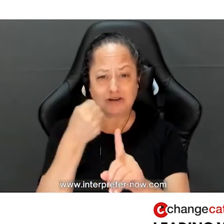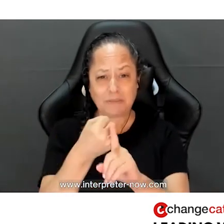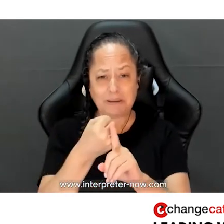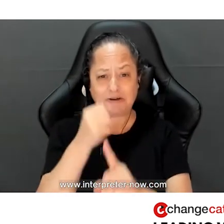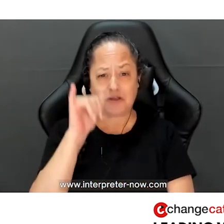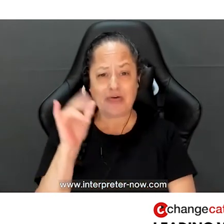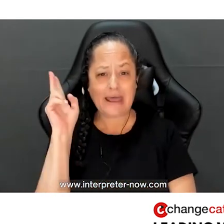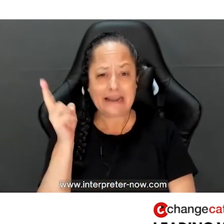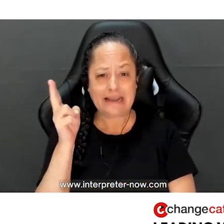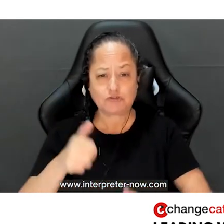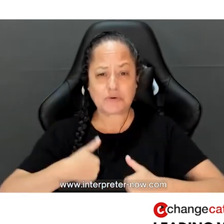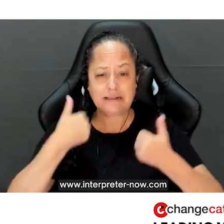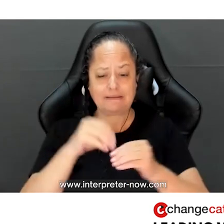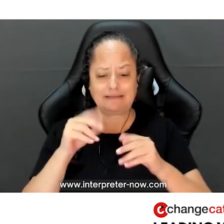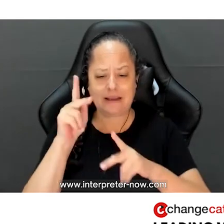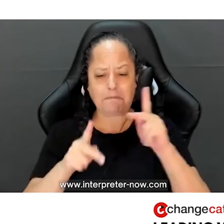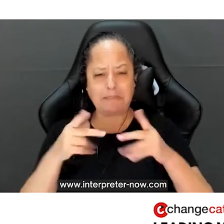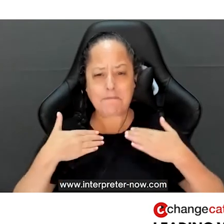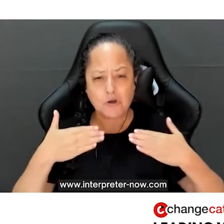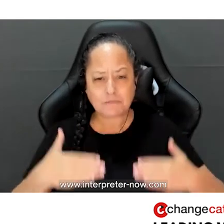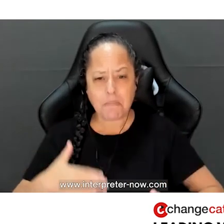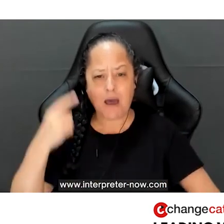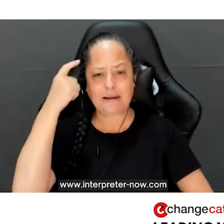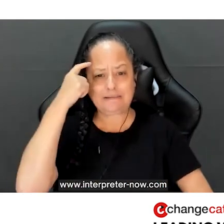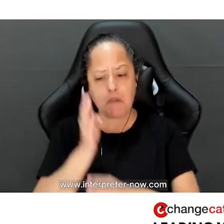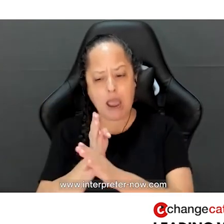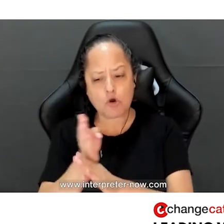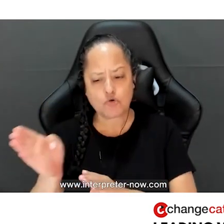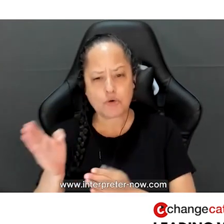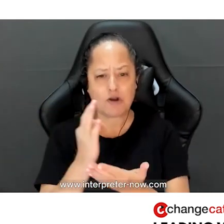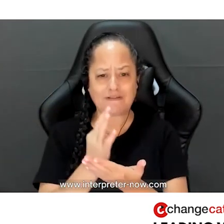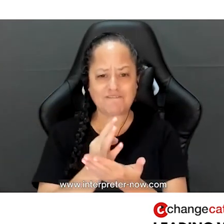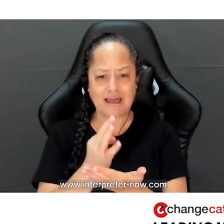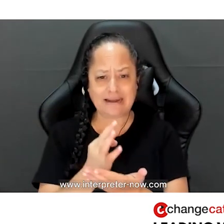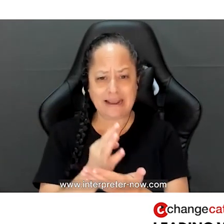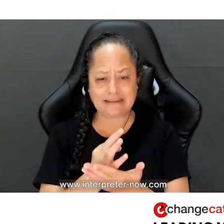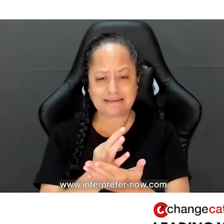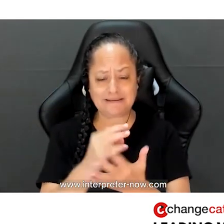impact of this, that history lives in people's bodies and people's minds and careers and